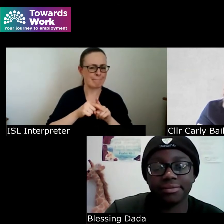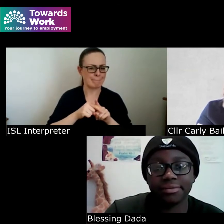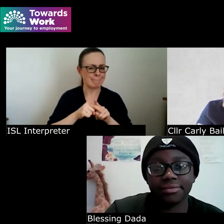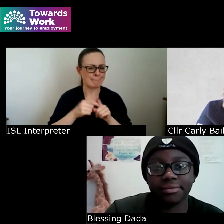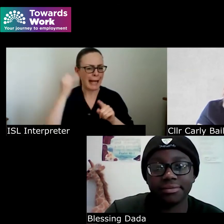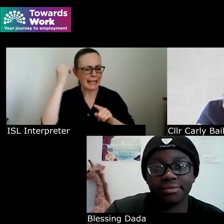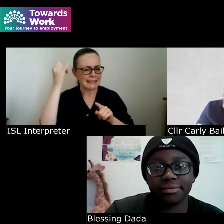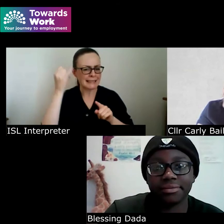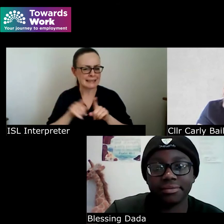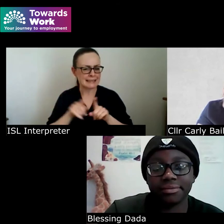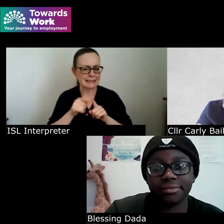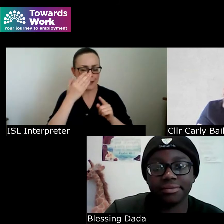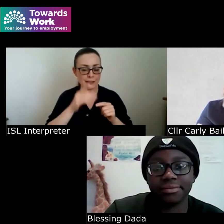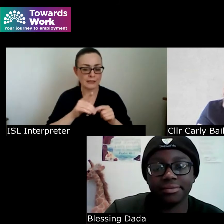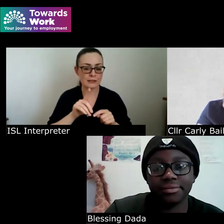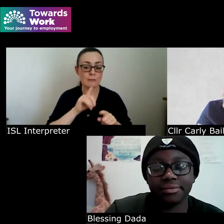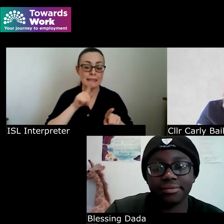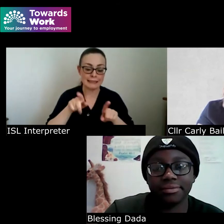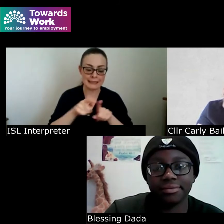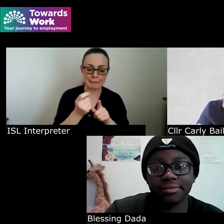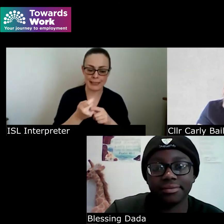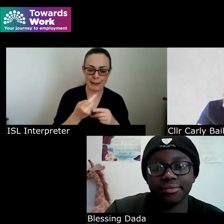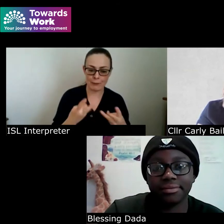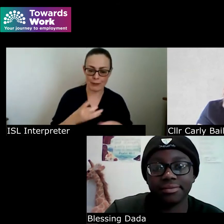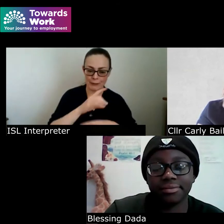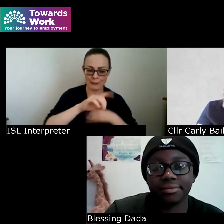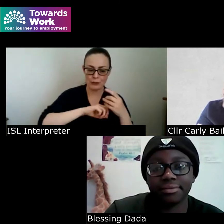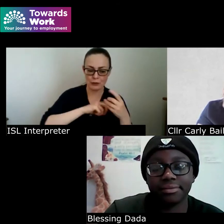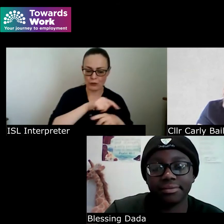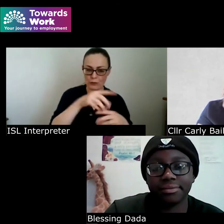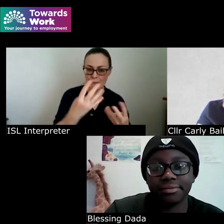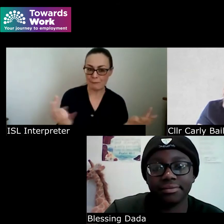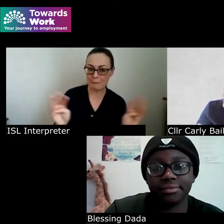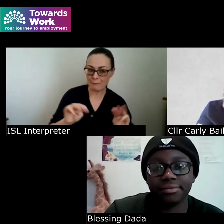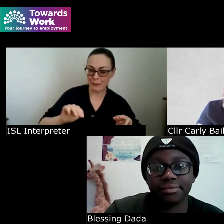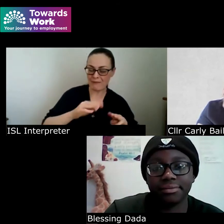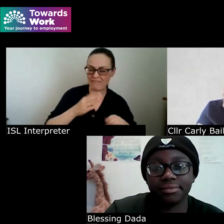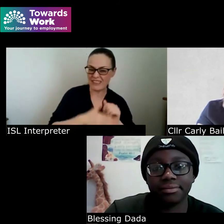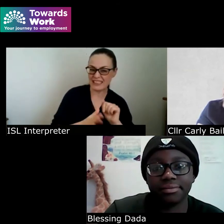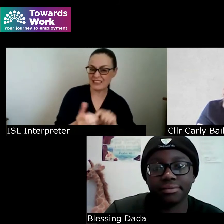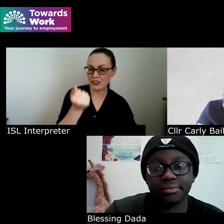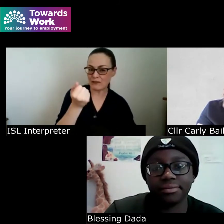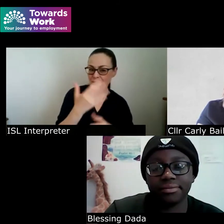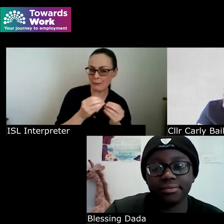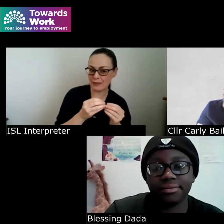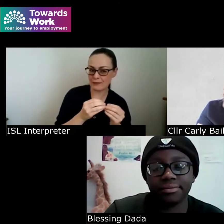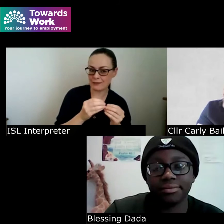people who have achieved what it is that you're aiming to achieve and that is that has helped